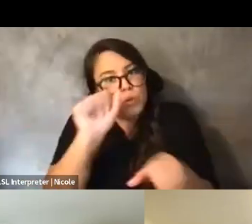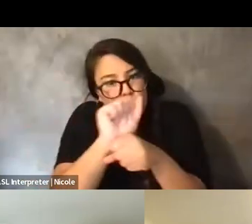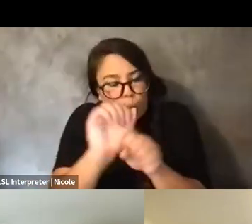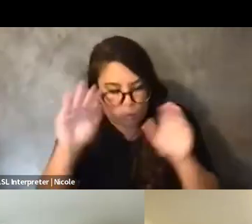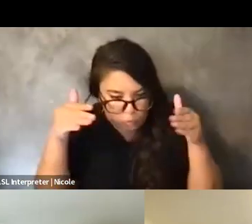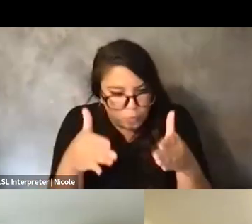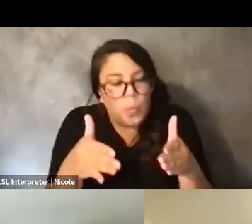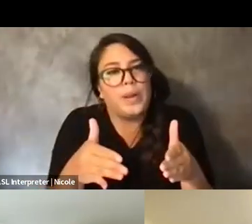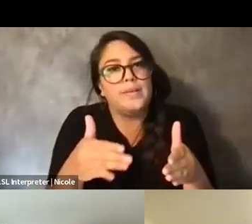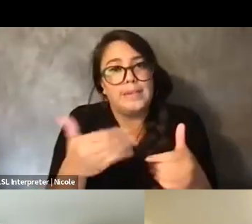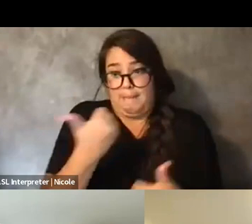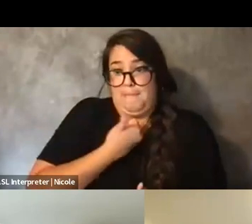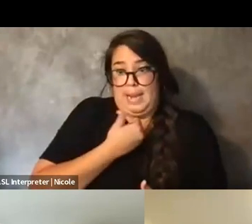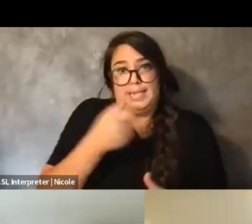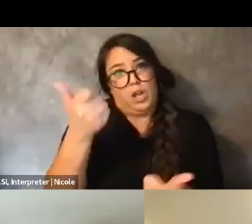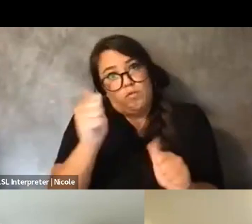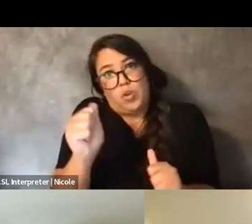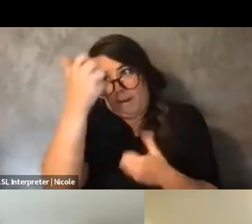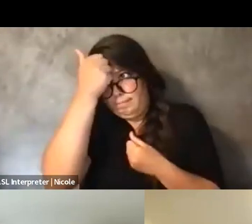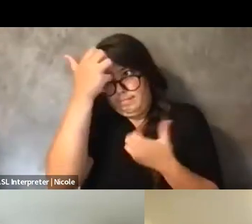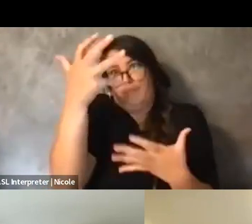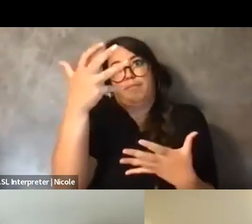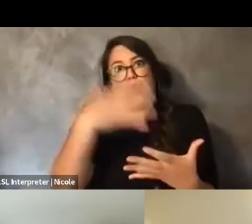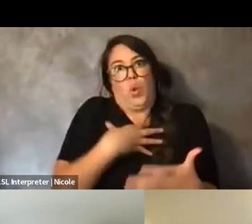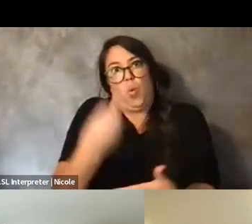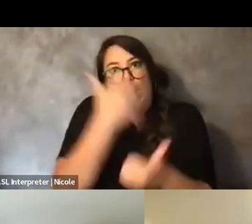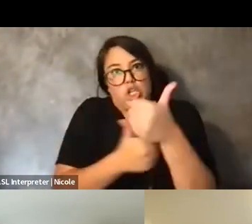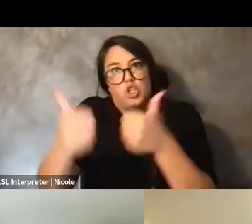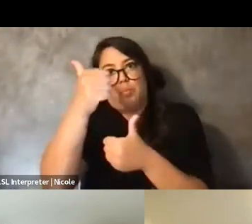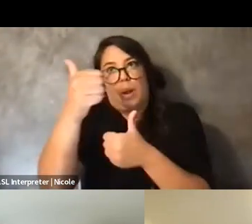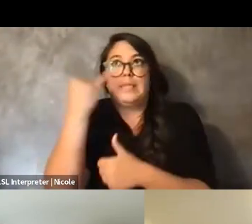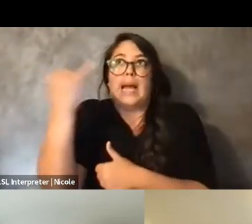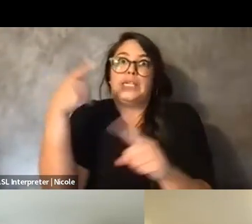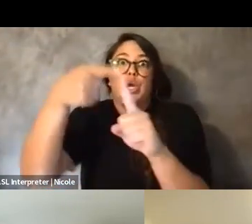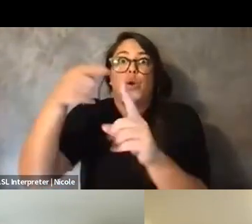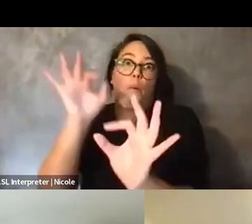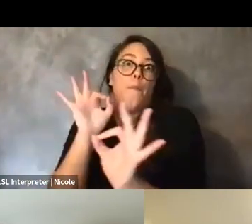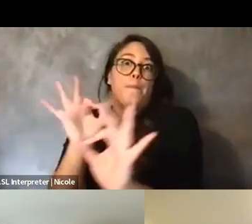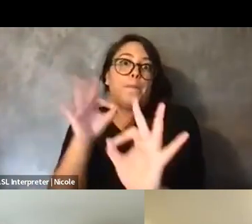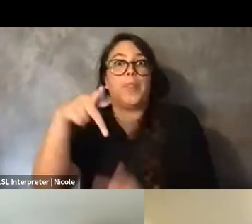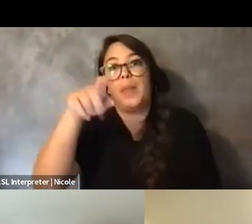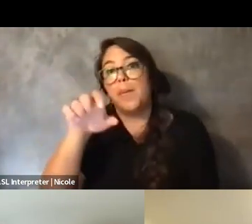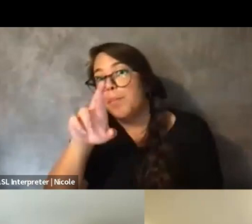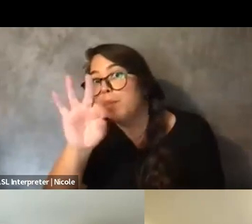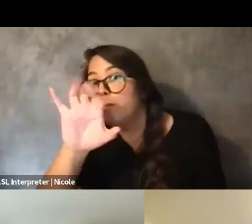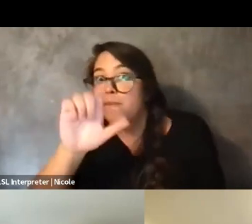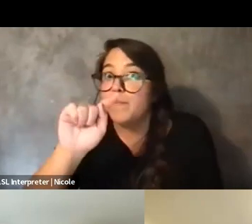that white supremacy has taught me perfectionism, as like being like, oh, yeah, the way that like we saw this could change, it could be different.